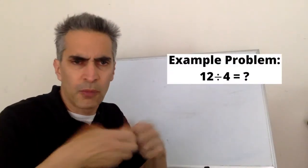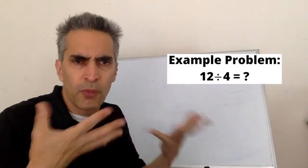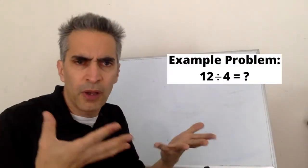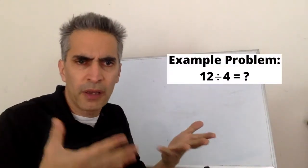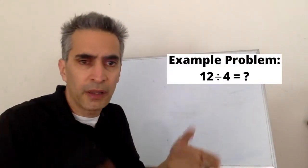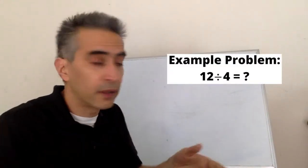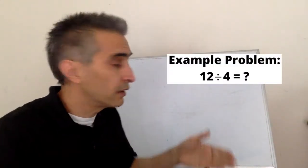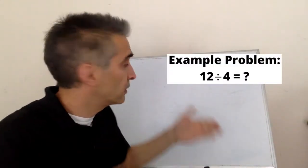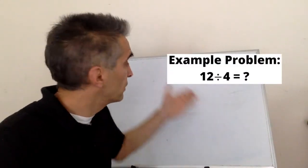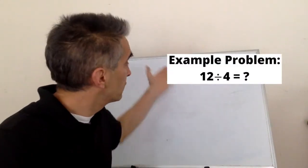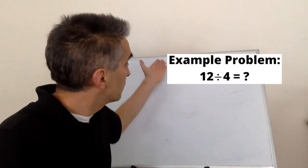Our example problem is: